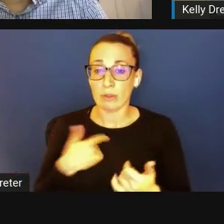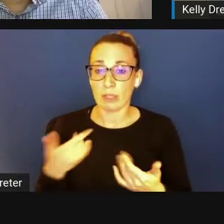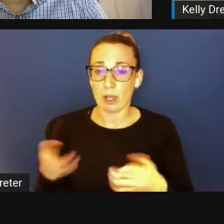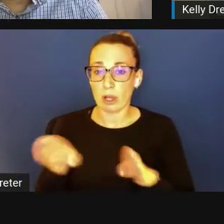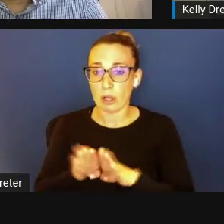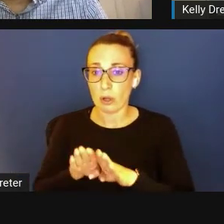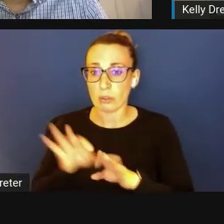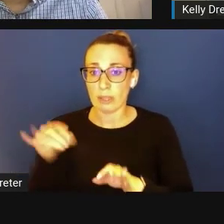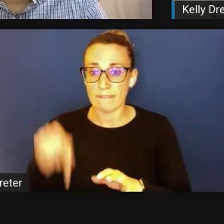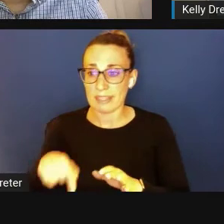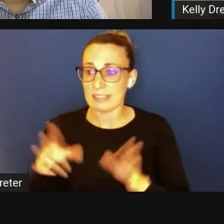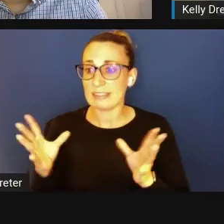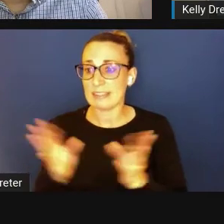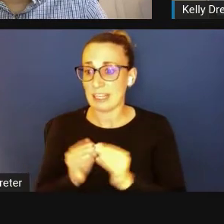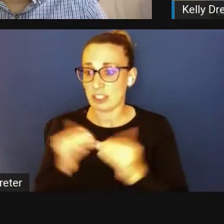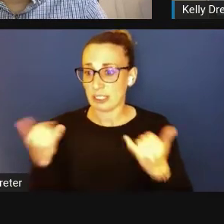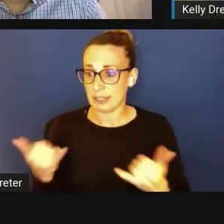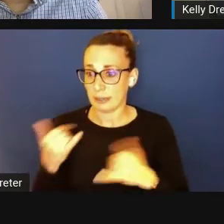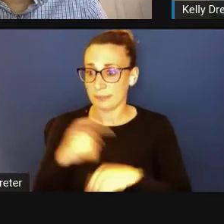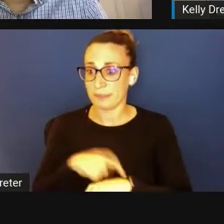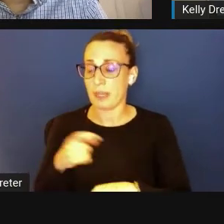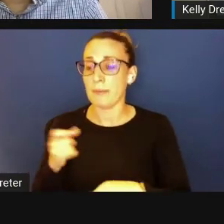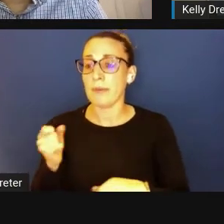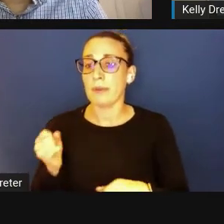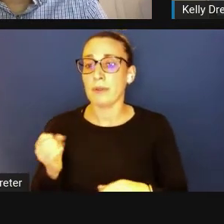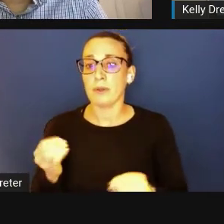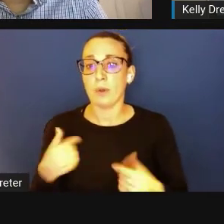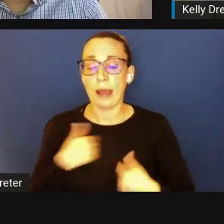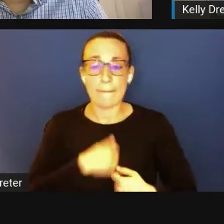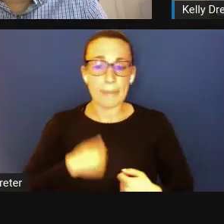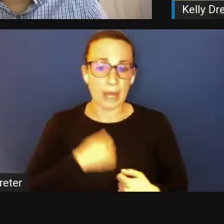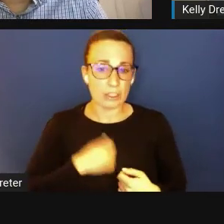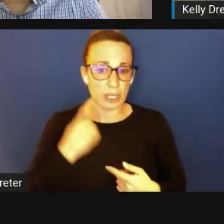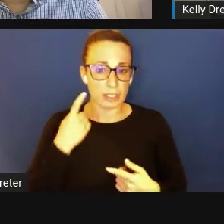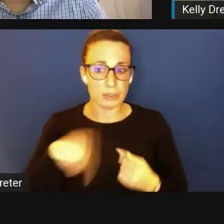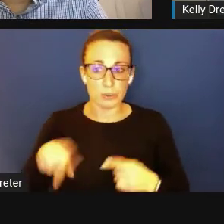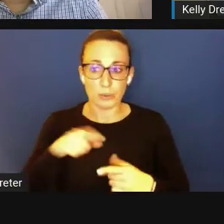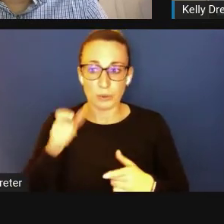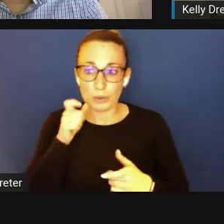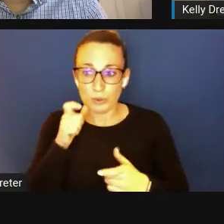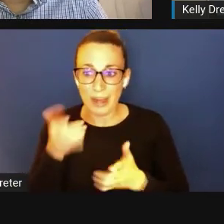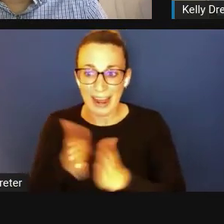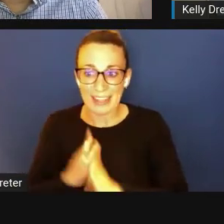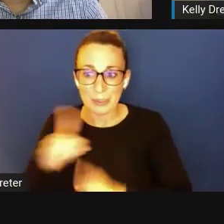So I apologize to folks who asked questions that we didn't get to cover,